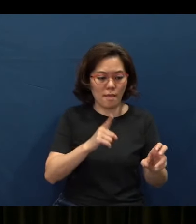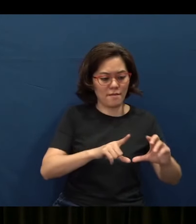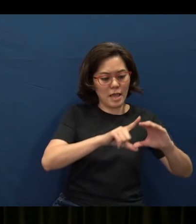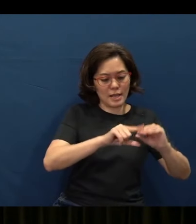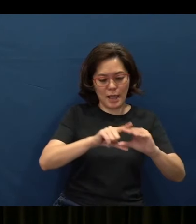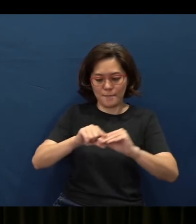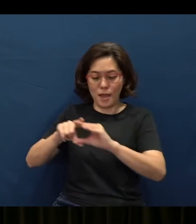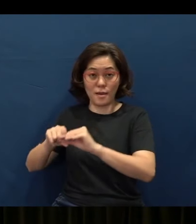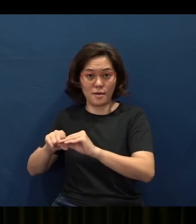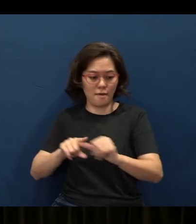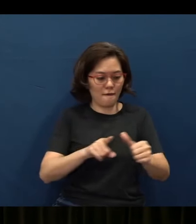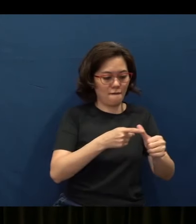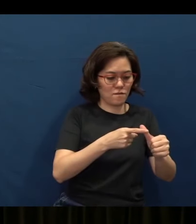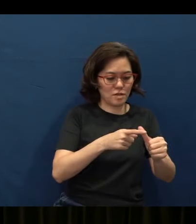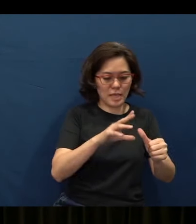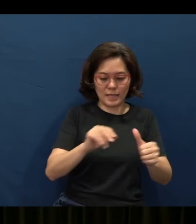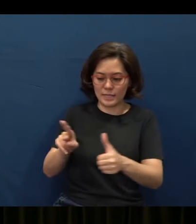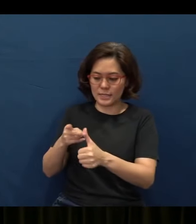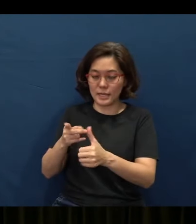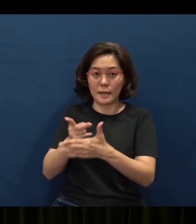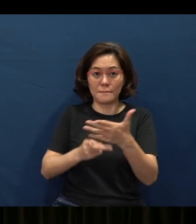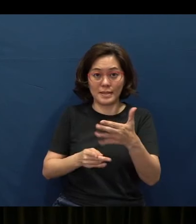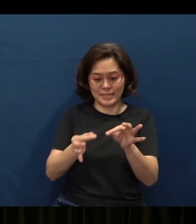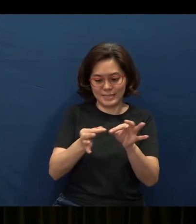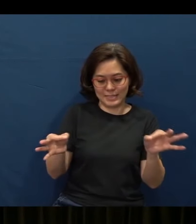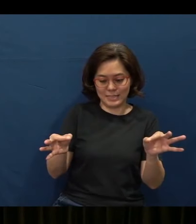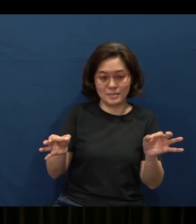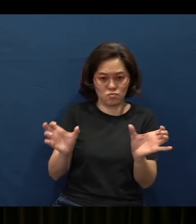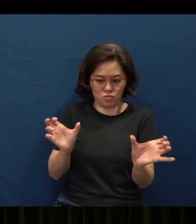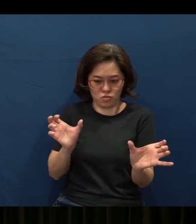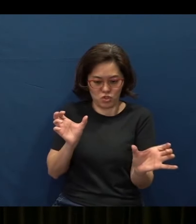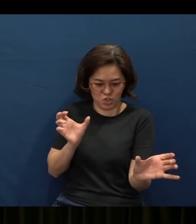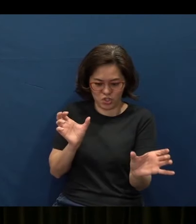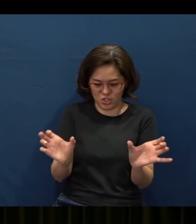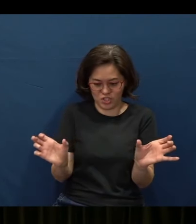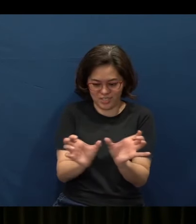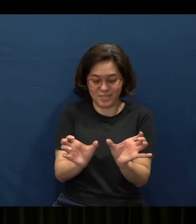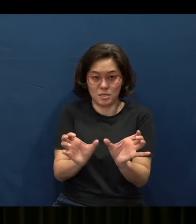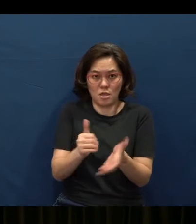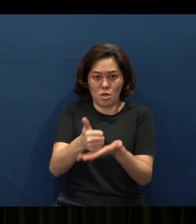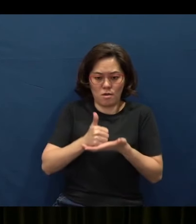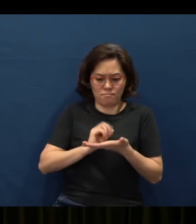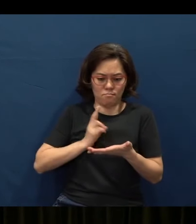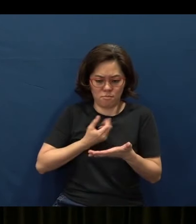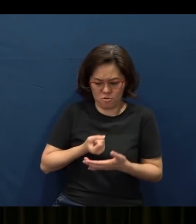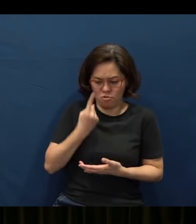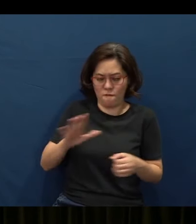of a first part and a second part of a sentence, okay, that basically help us understand the full meaning of the proverb.